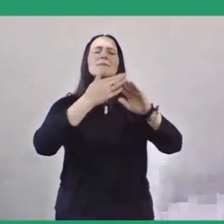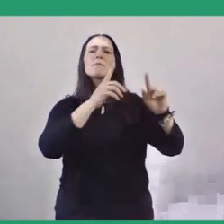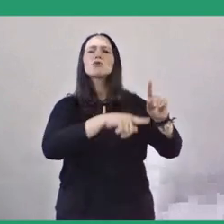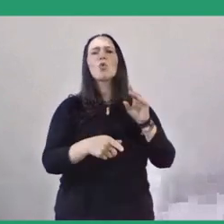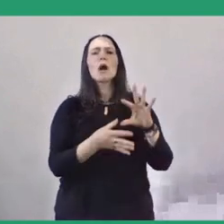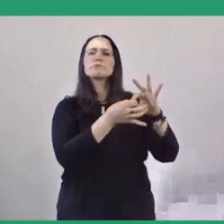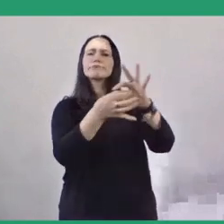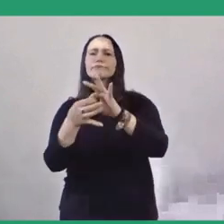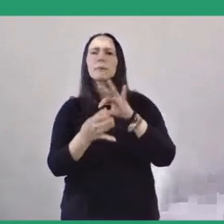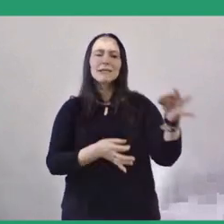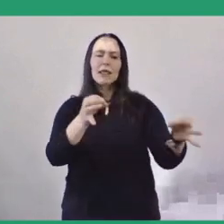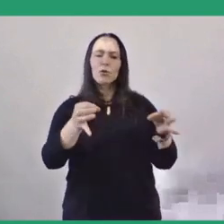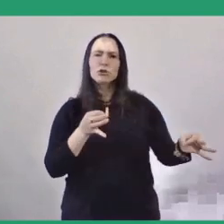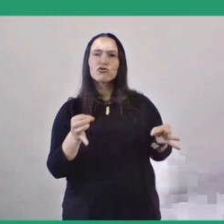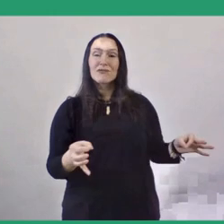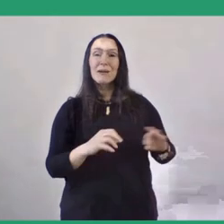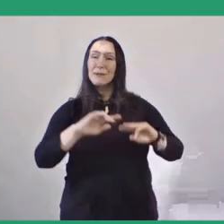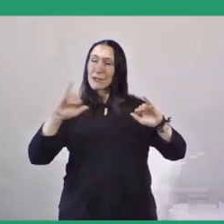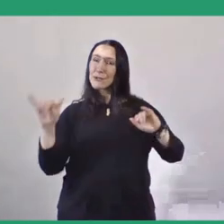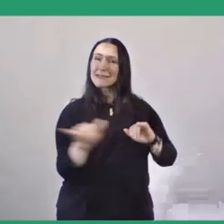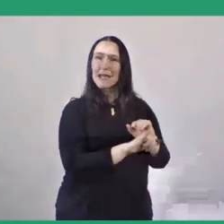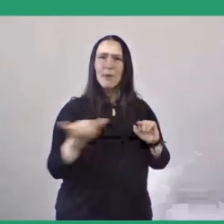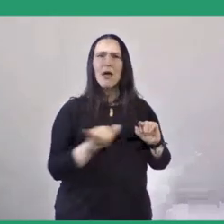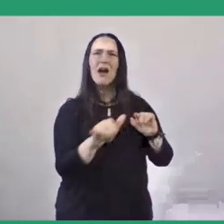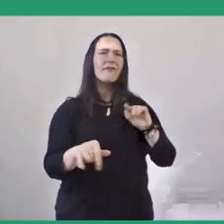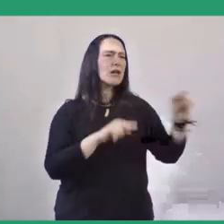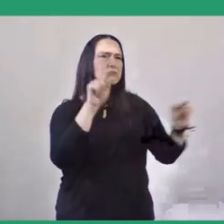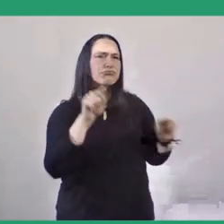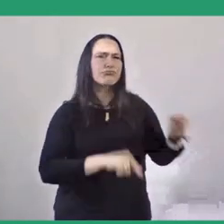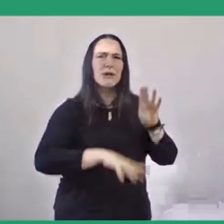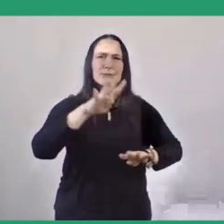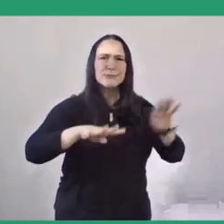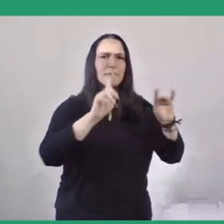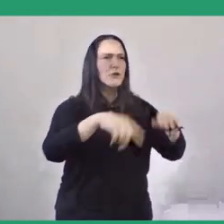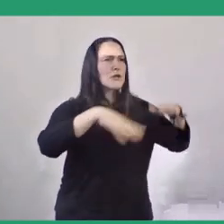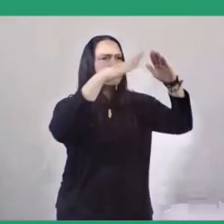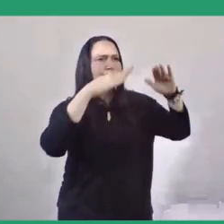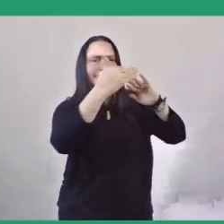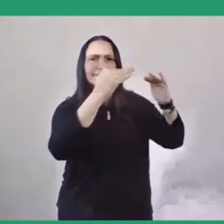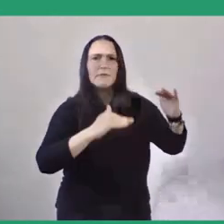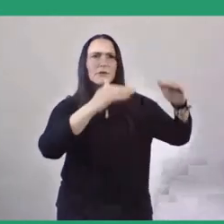but with similar architectural pattern of a steep roof with lots of space within it,